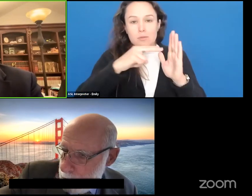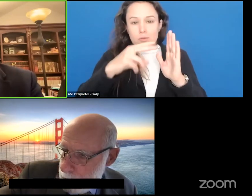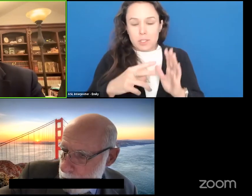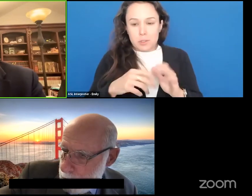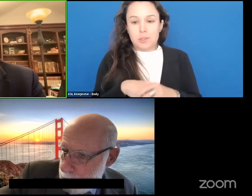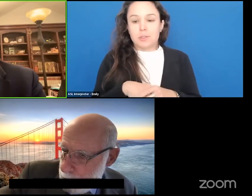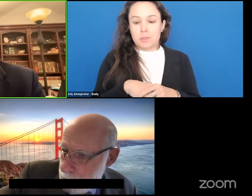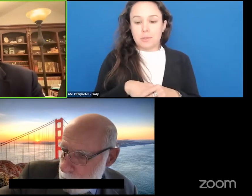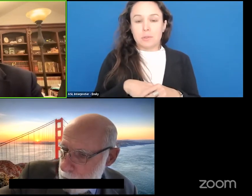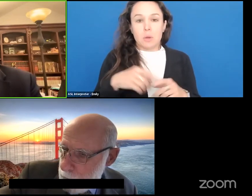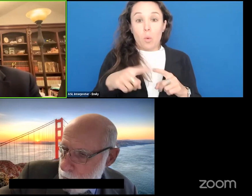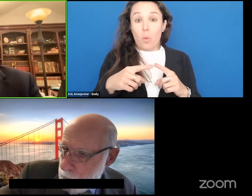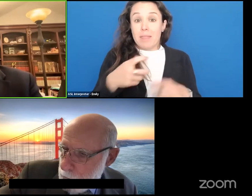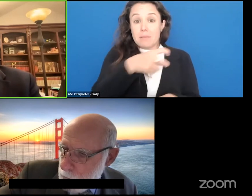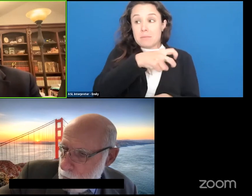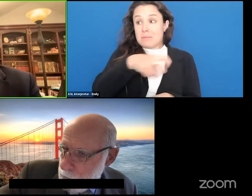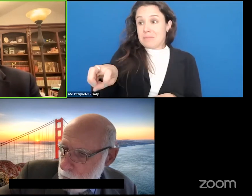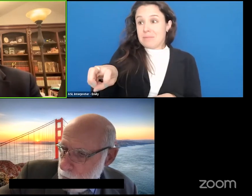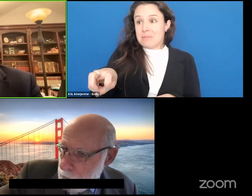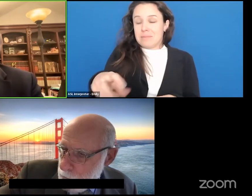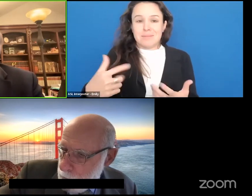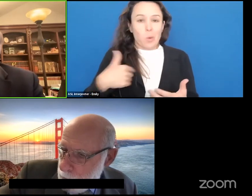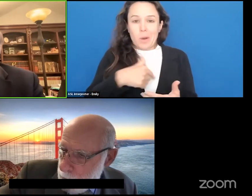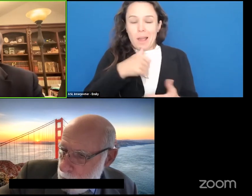the change came and this happens in small ways.